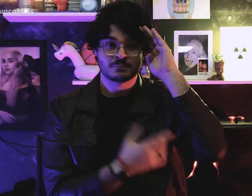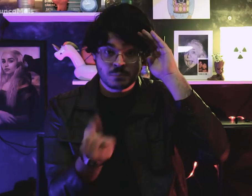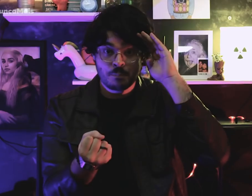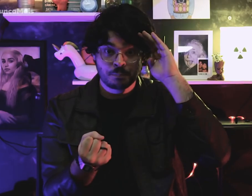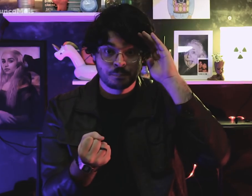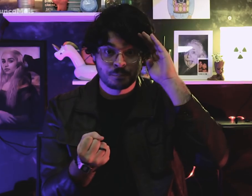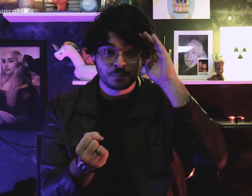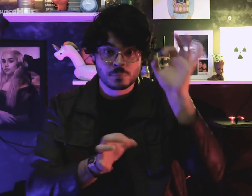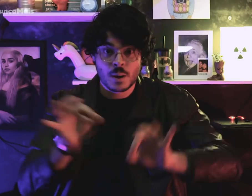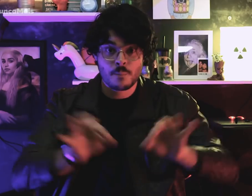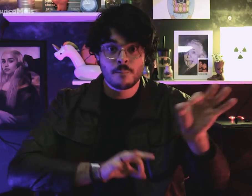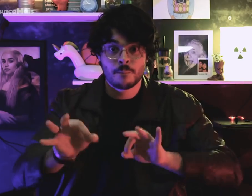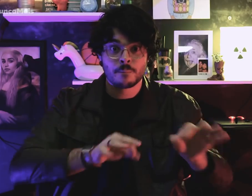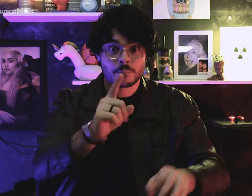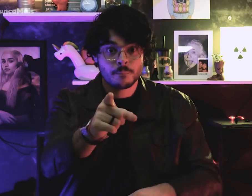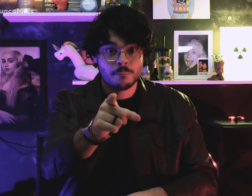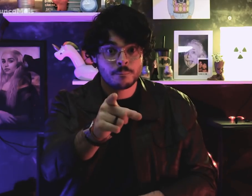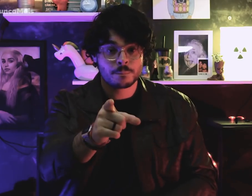We will?! Get ready!